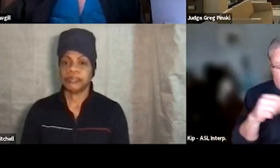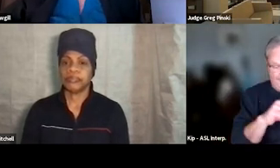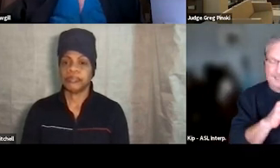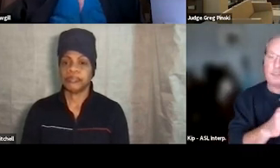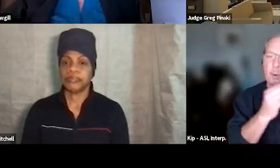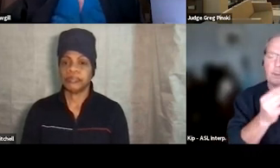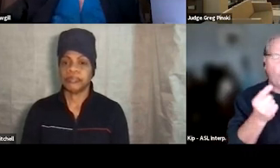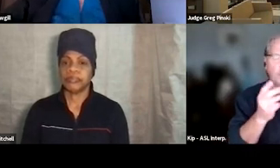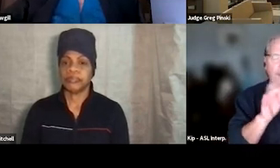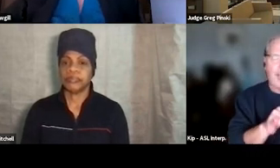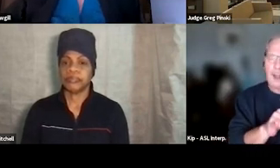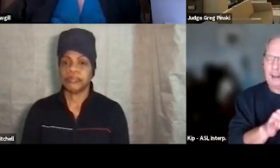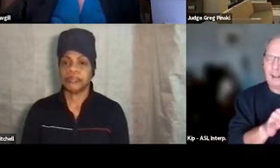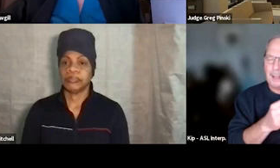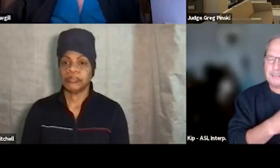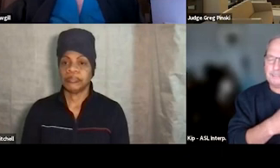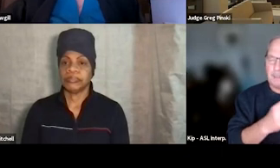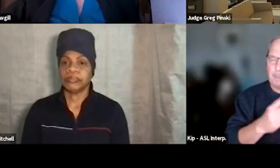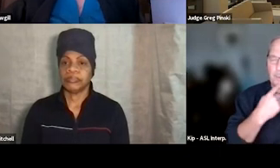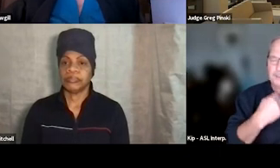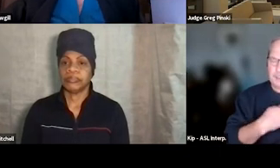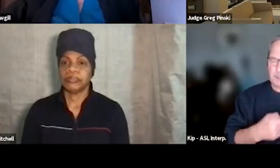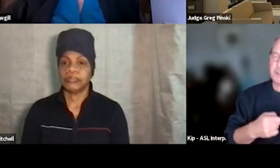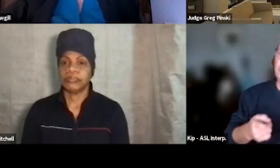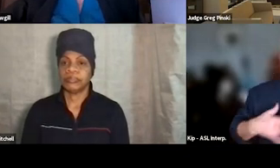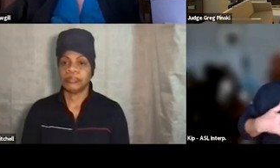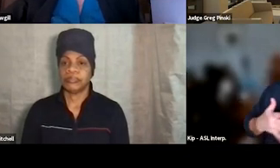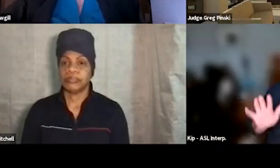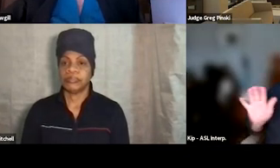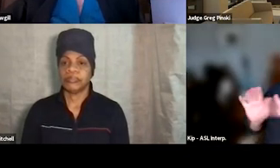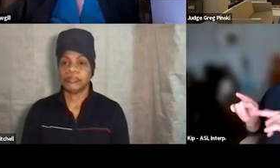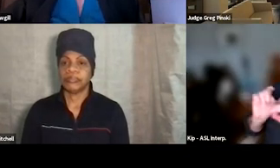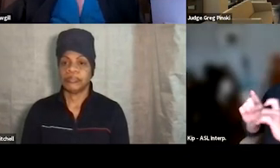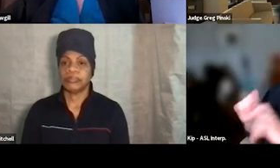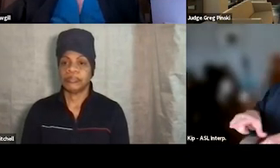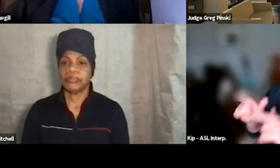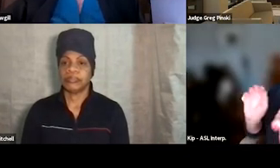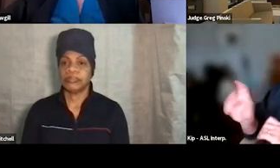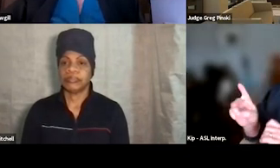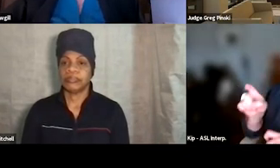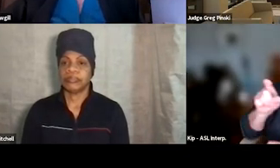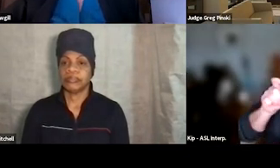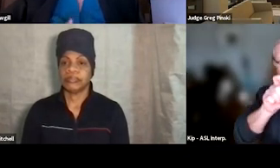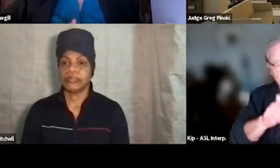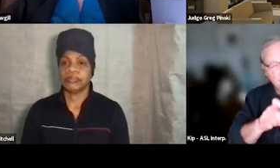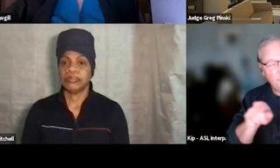Sometimes, people wanna tell me, "They should be grateful that they're getting their life back." Well, they should, but this is also a court system,